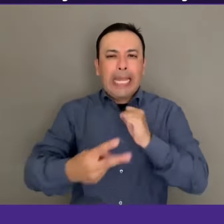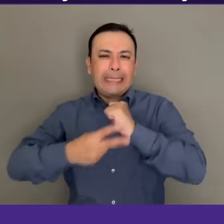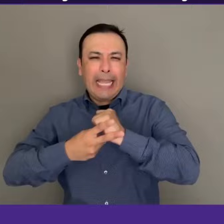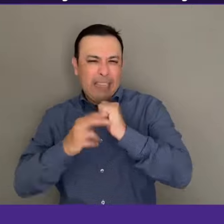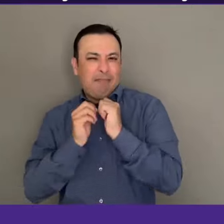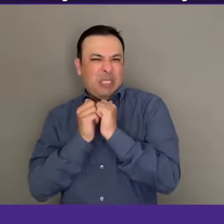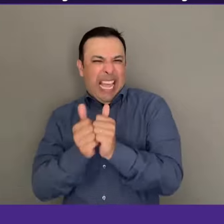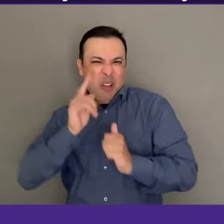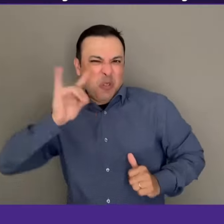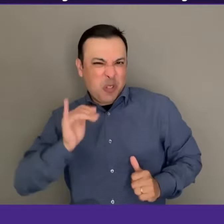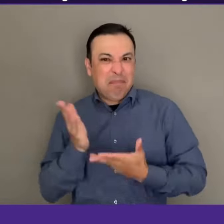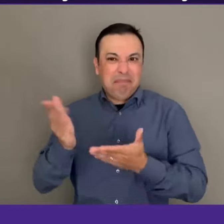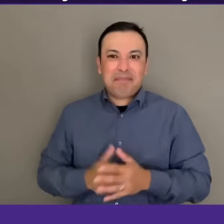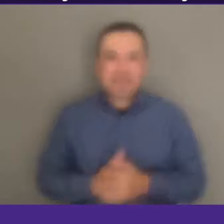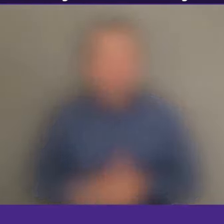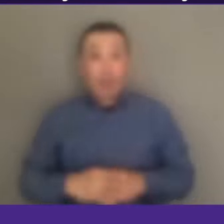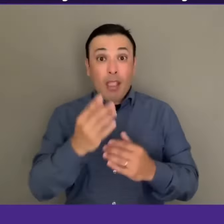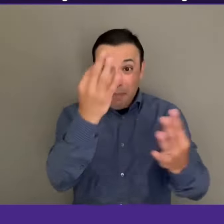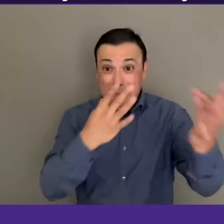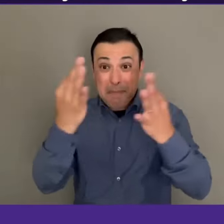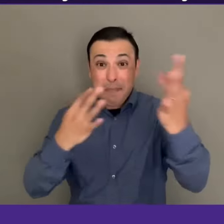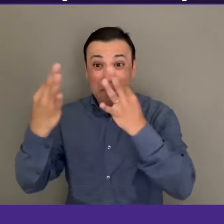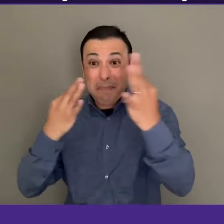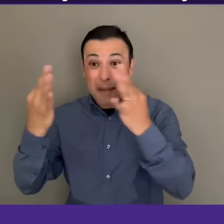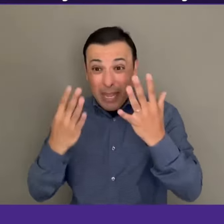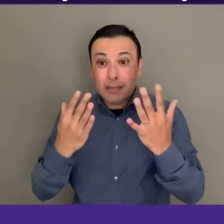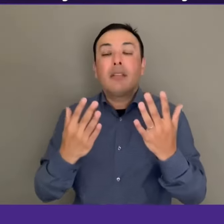Get counted. Take the Dance Industry Census today at…